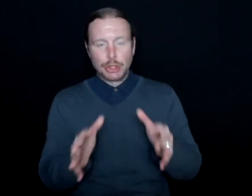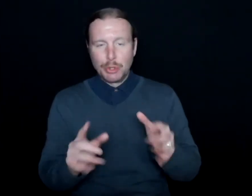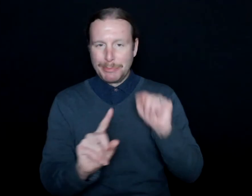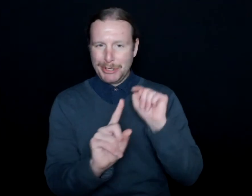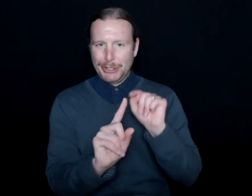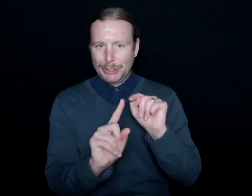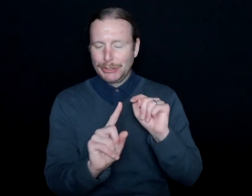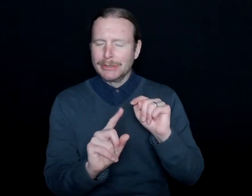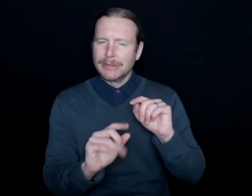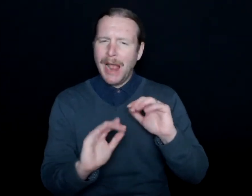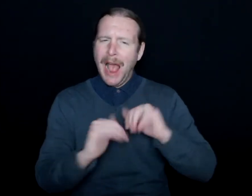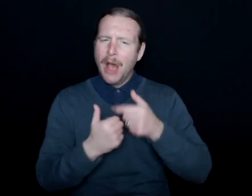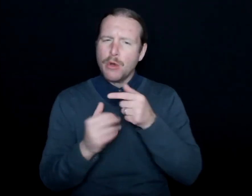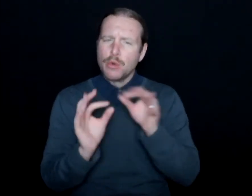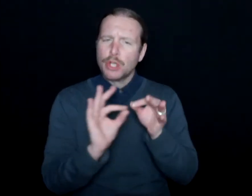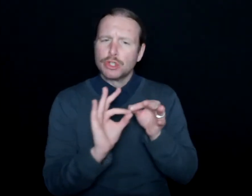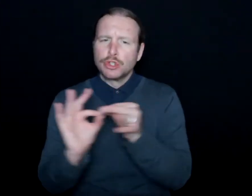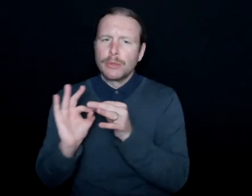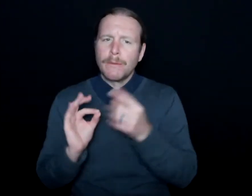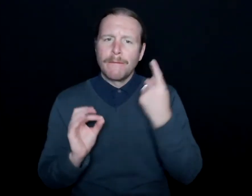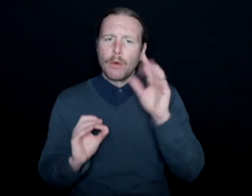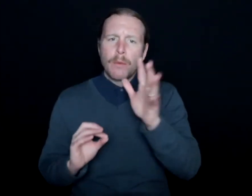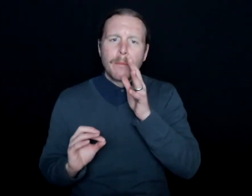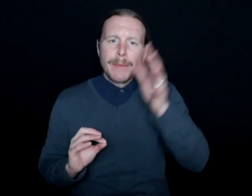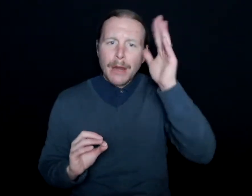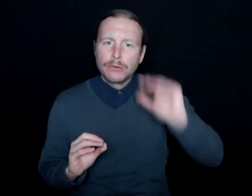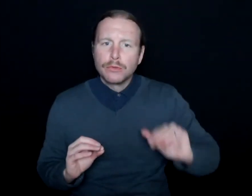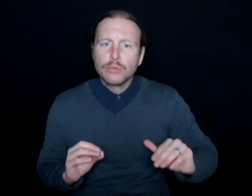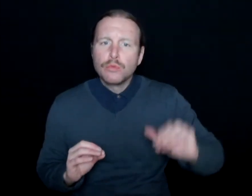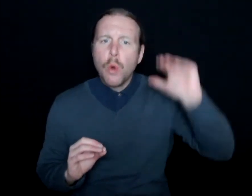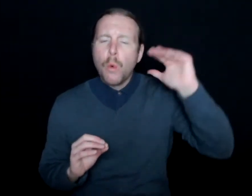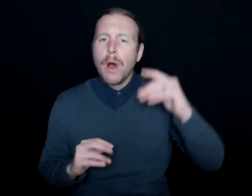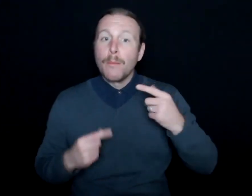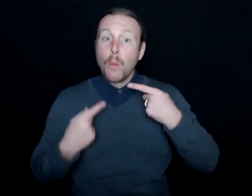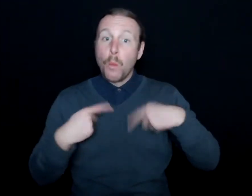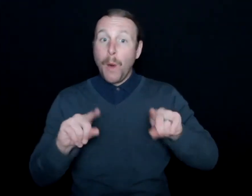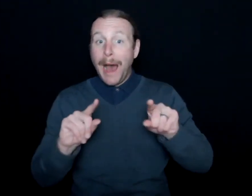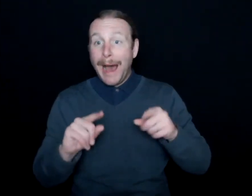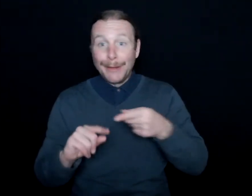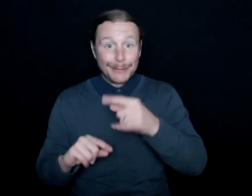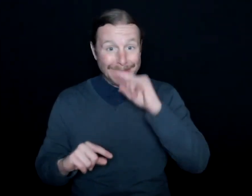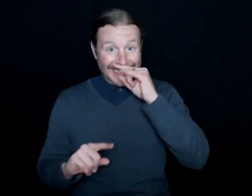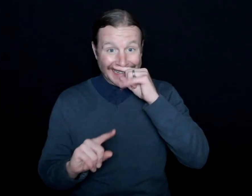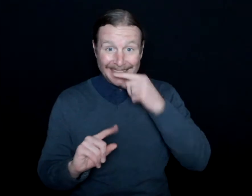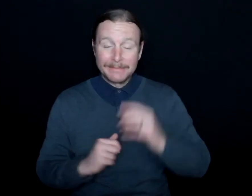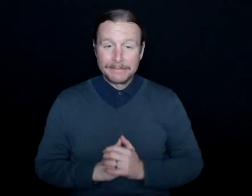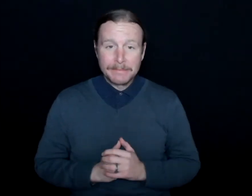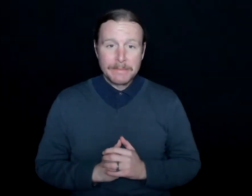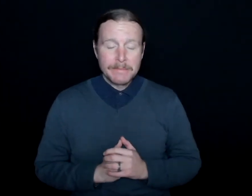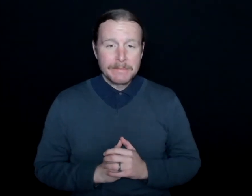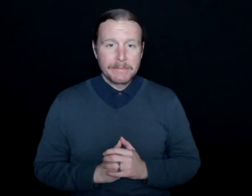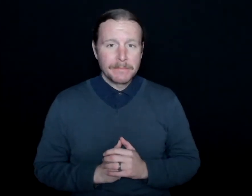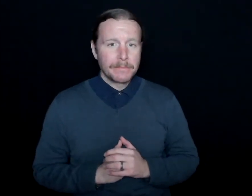but being the interpreter for your parents growing up, while you were a kid yourself.